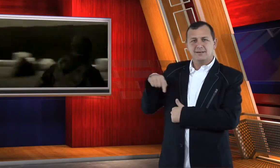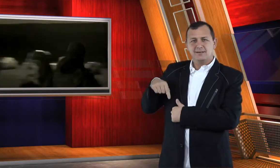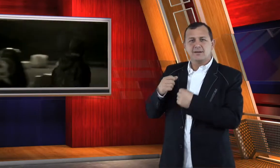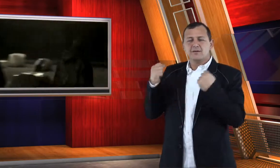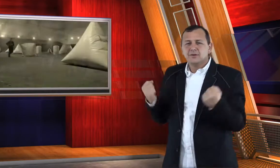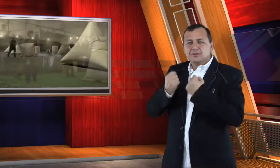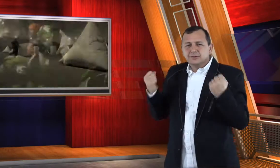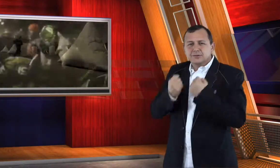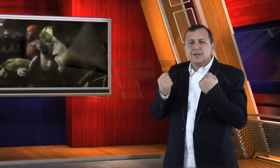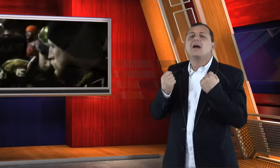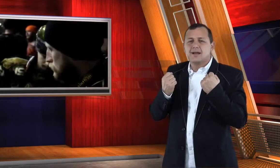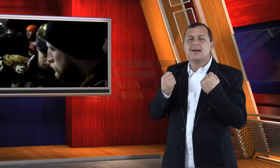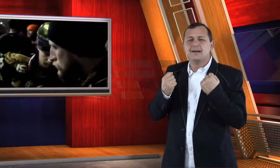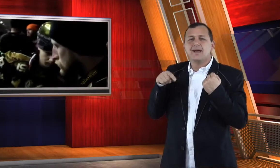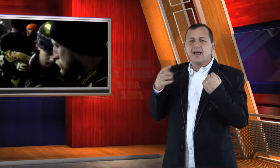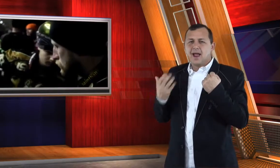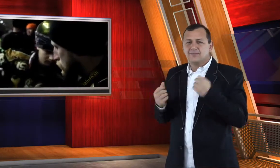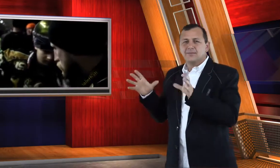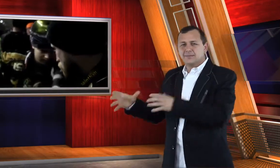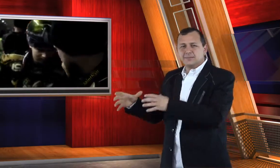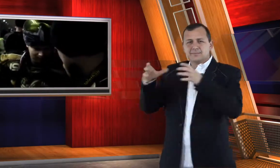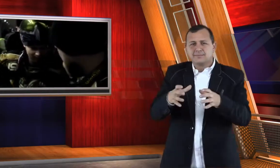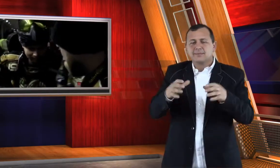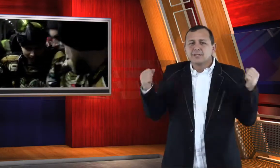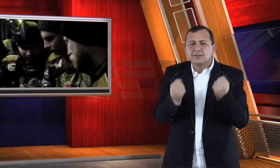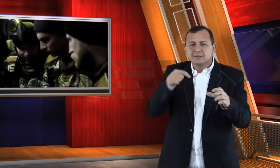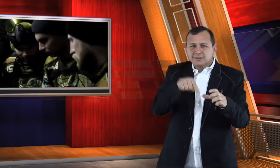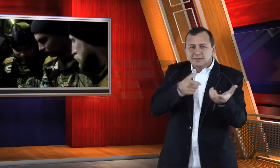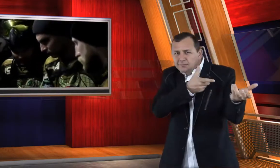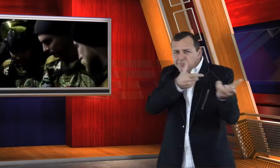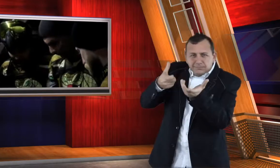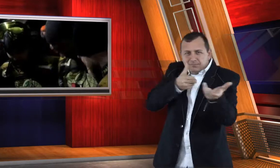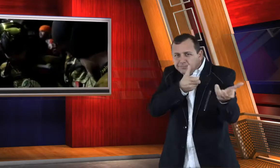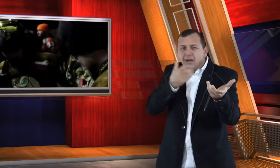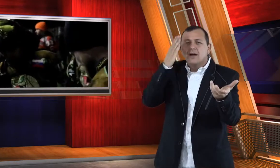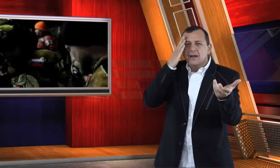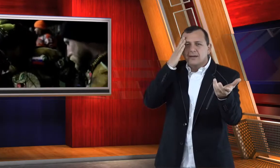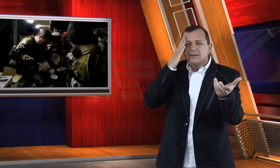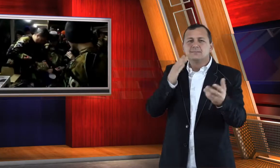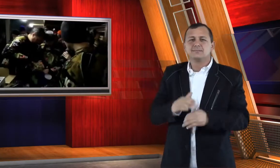their troops using paintball.